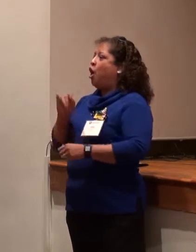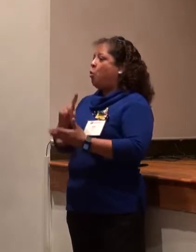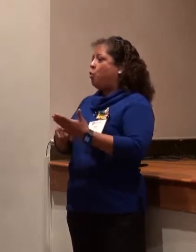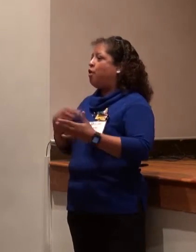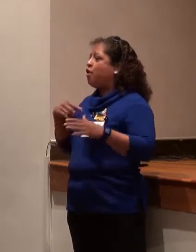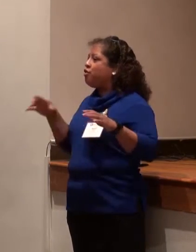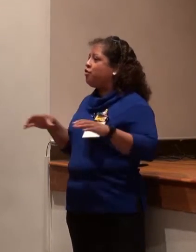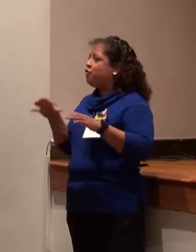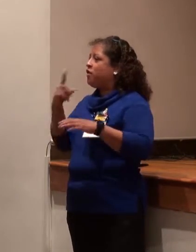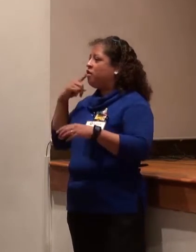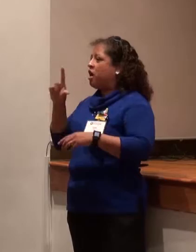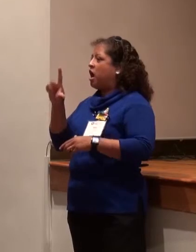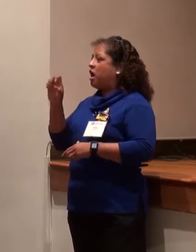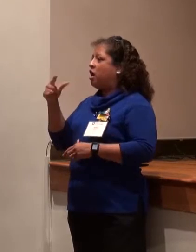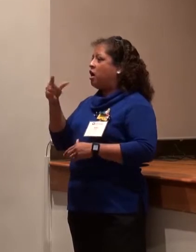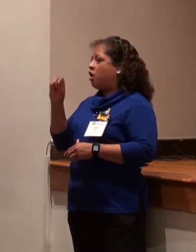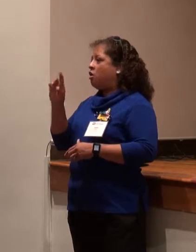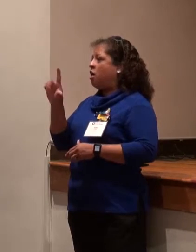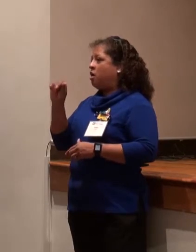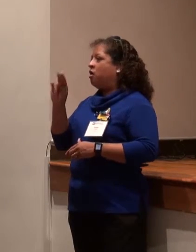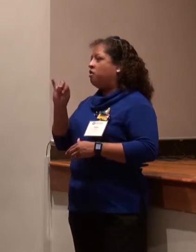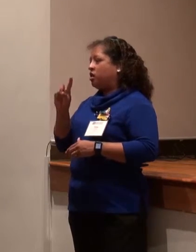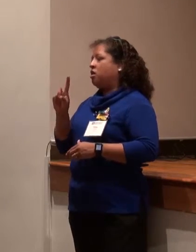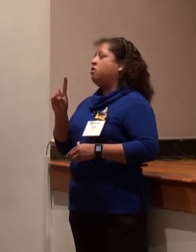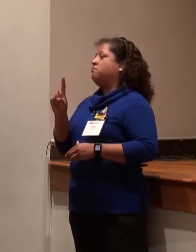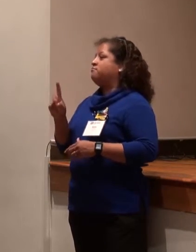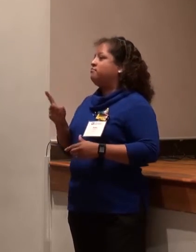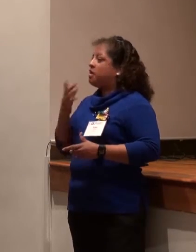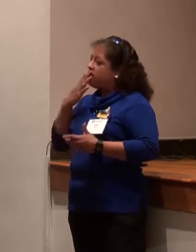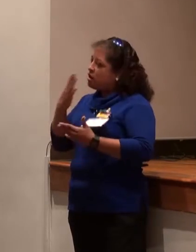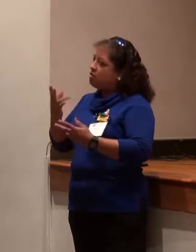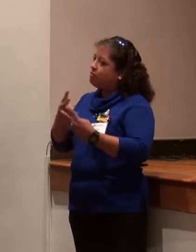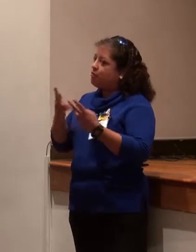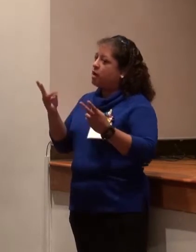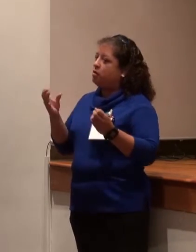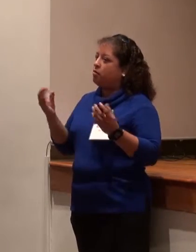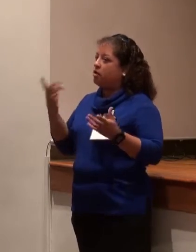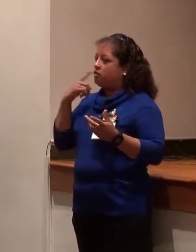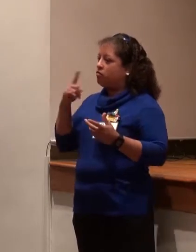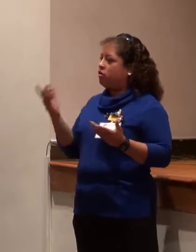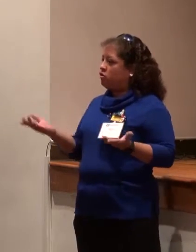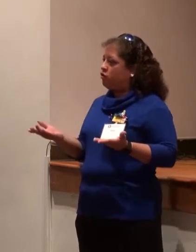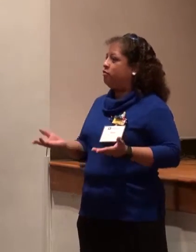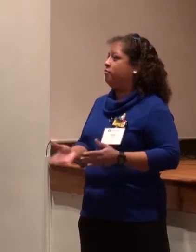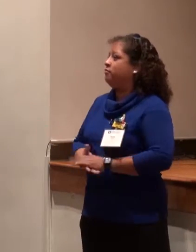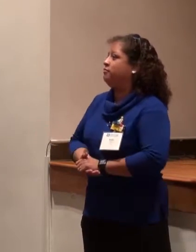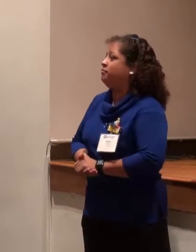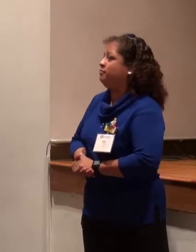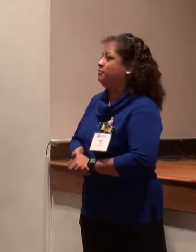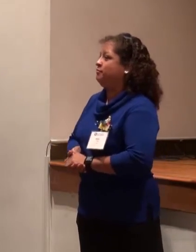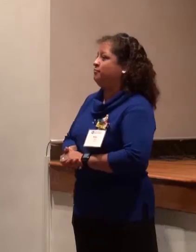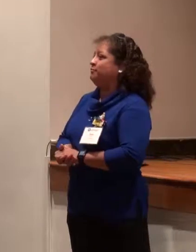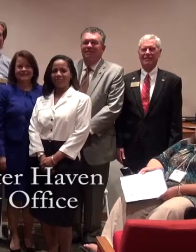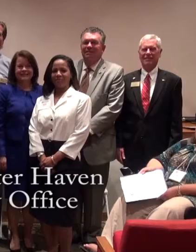And I love working with people at Legoland. It's really wonderful. So thank you very much. I really appreciate being here.